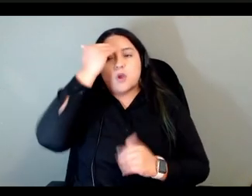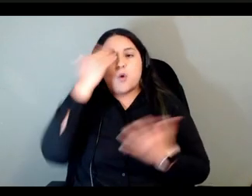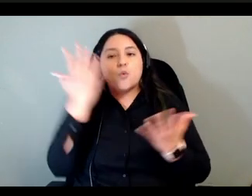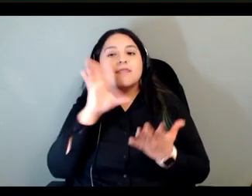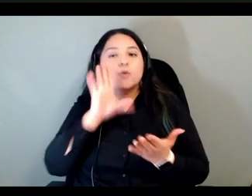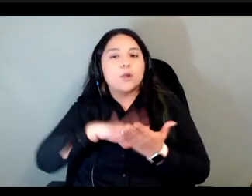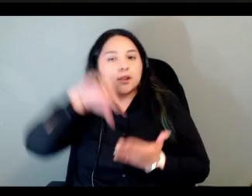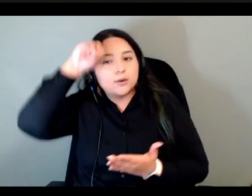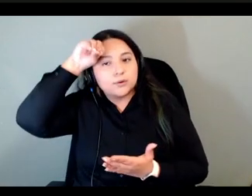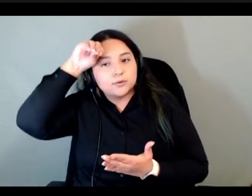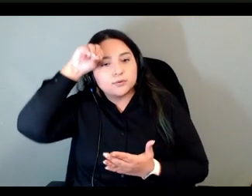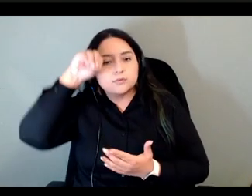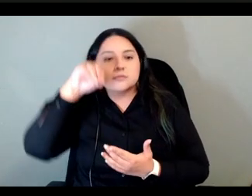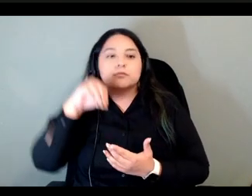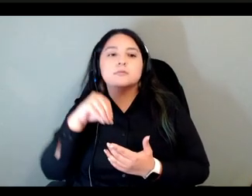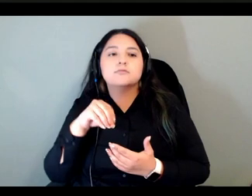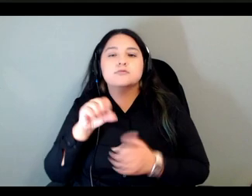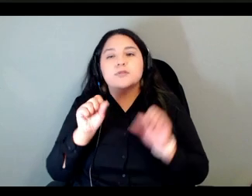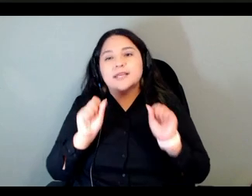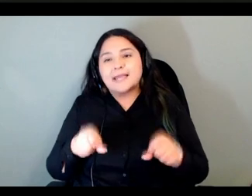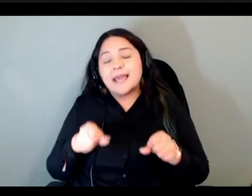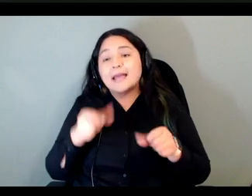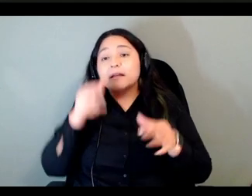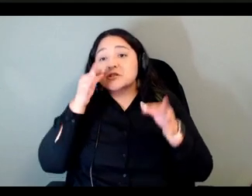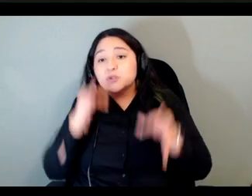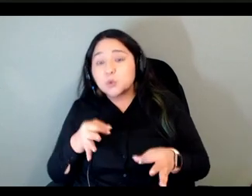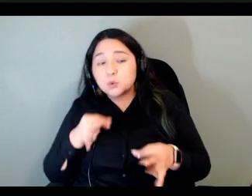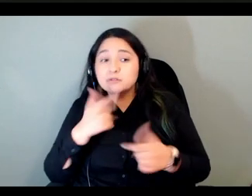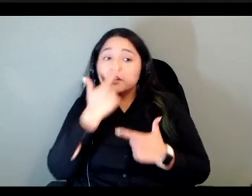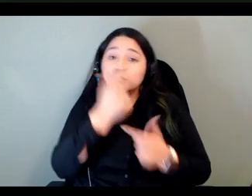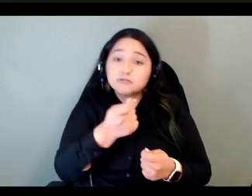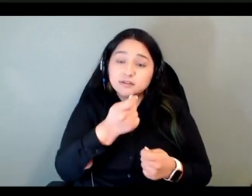unit and so they can choose whether or not they're interested in this or whether or not